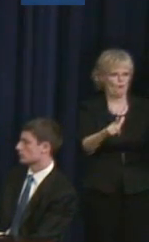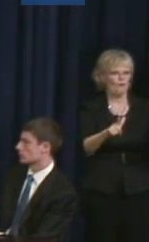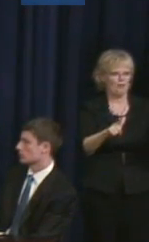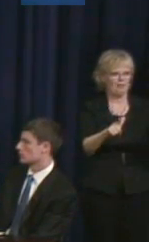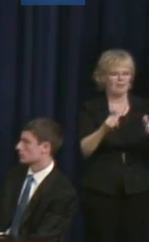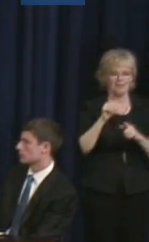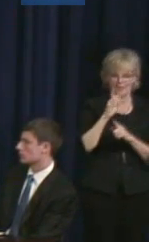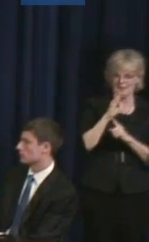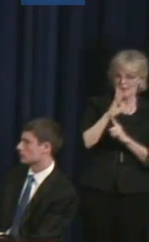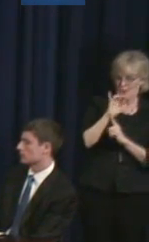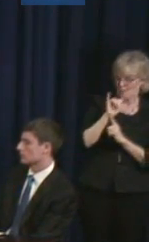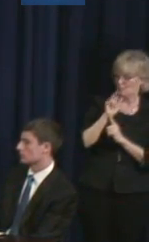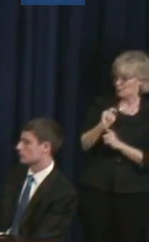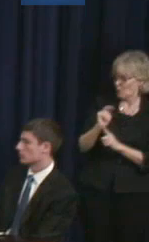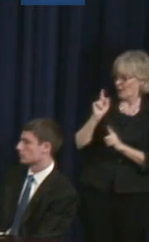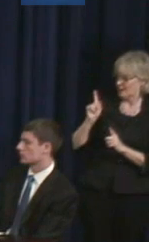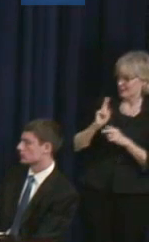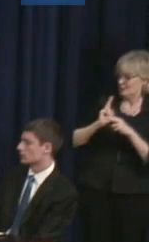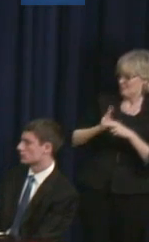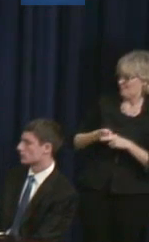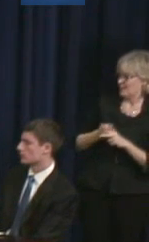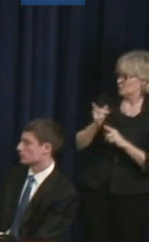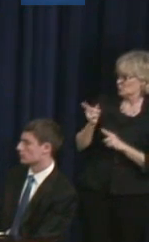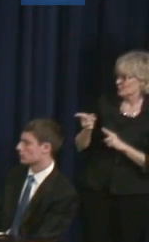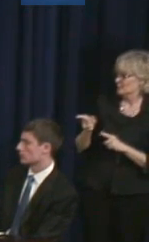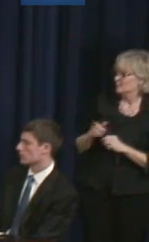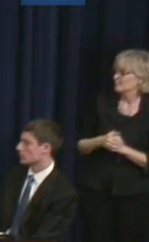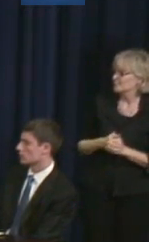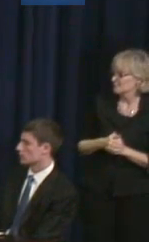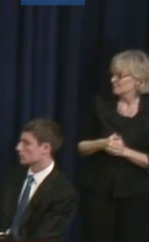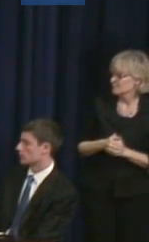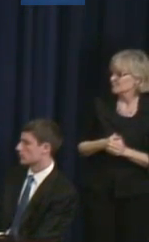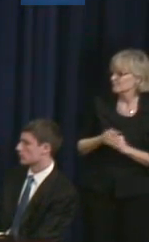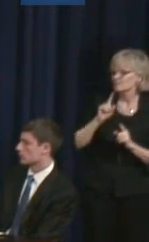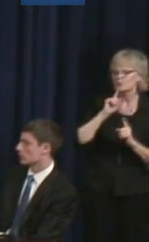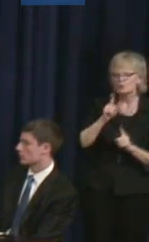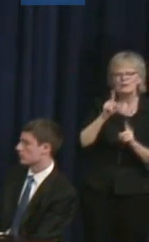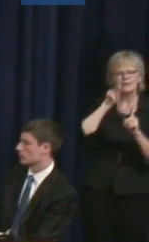initially, approach an issue from as many possible ways.